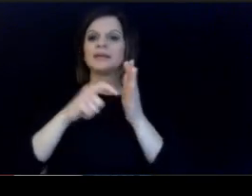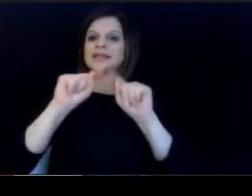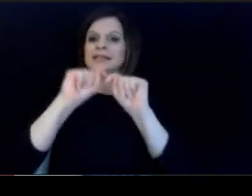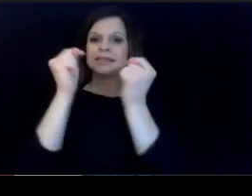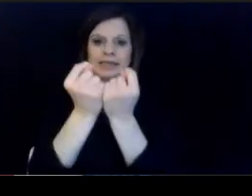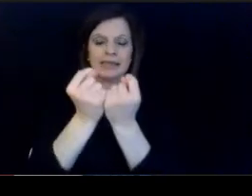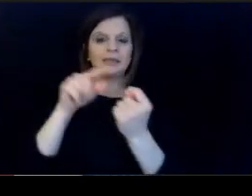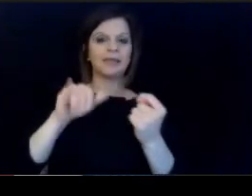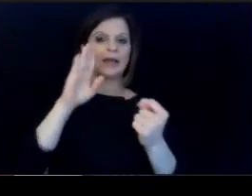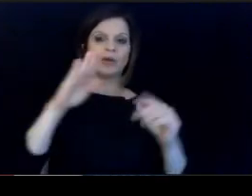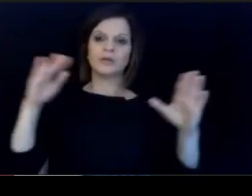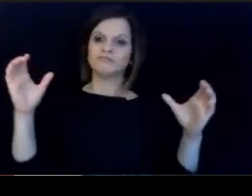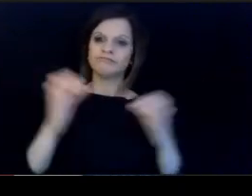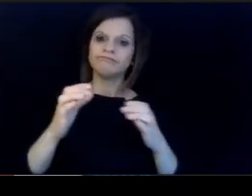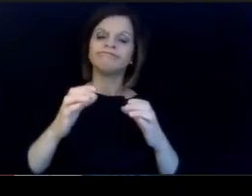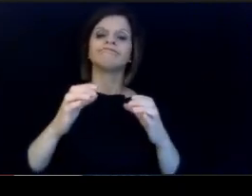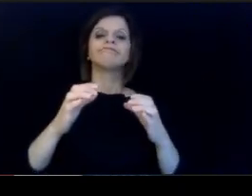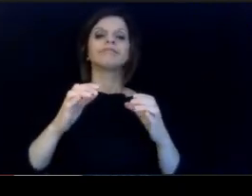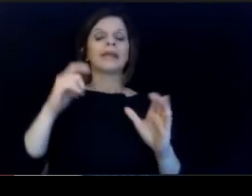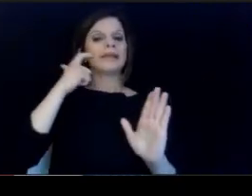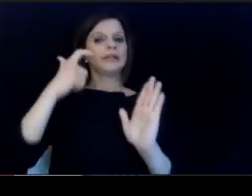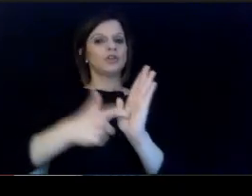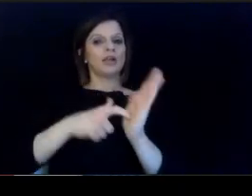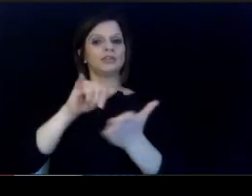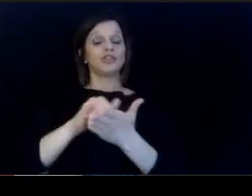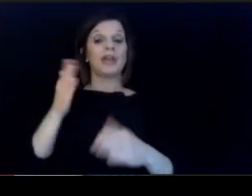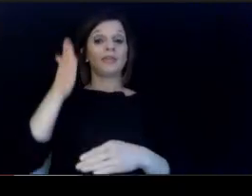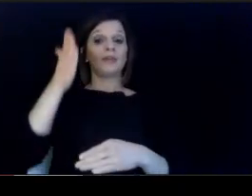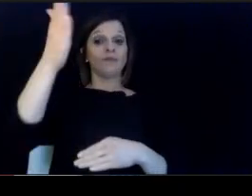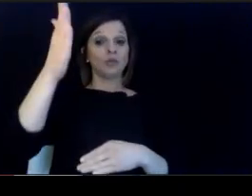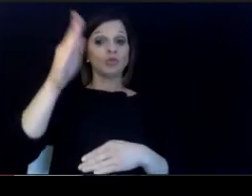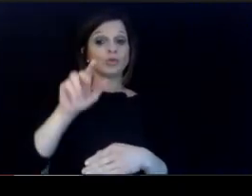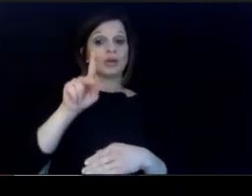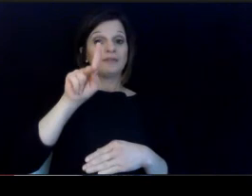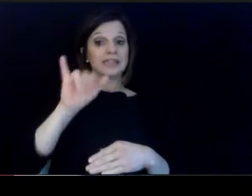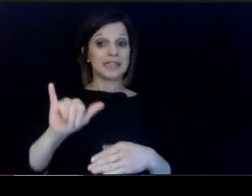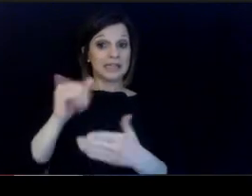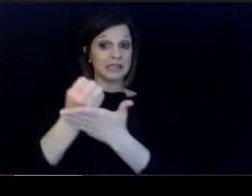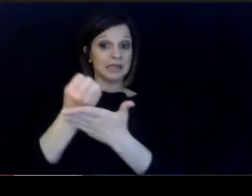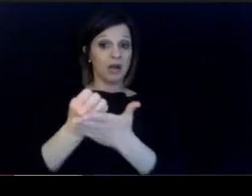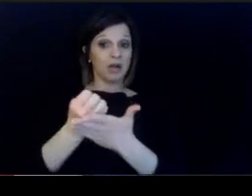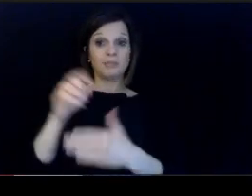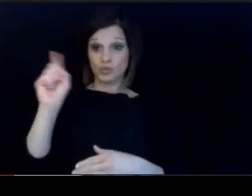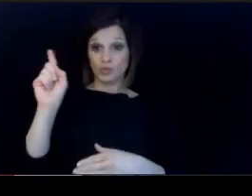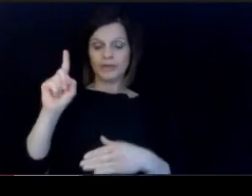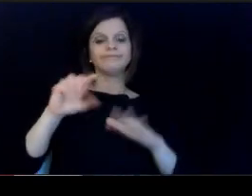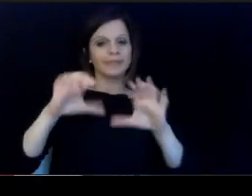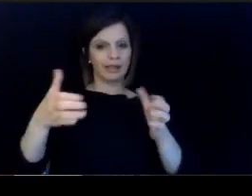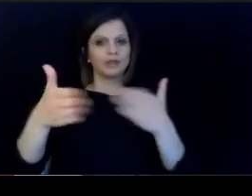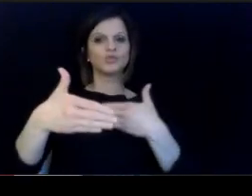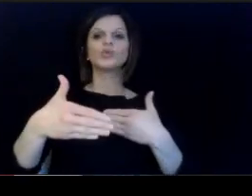who are going to have to come together an acknowledge that. the future of Kentucky's economies in our classrooms today and.